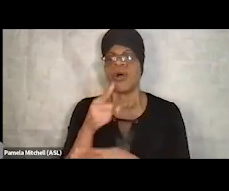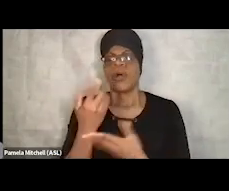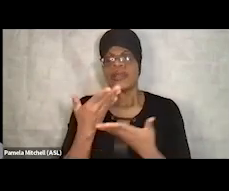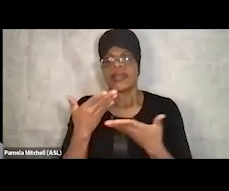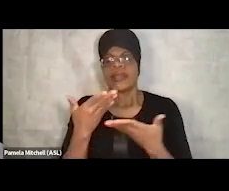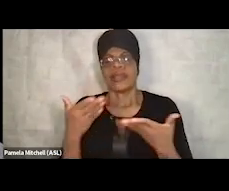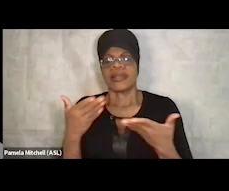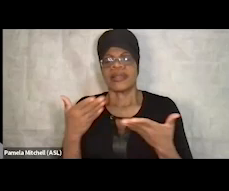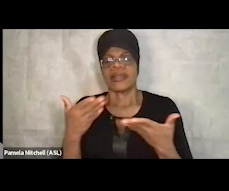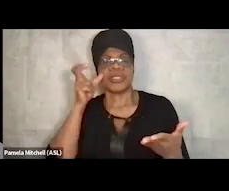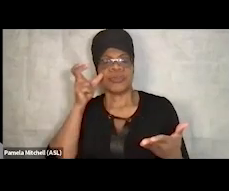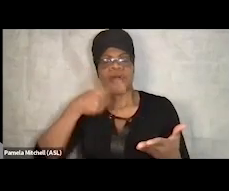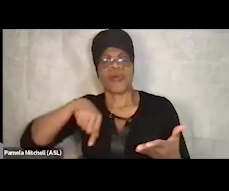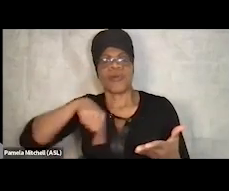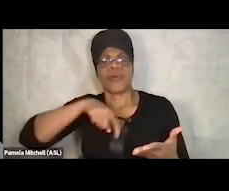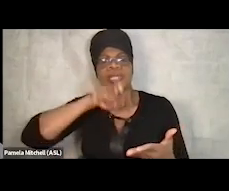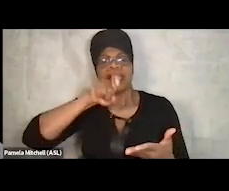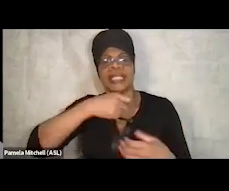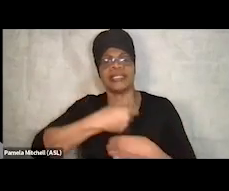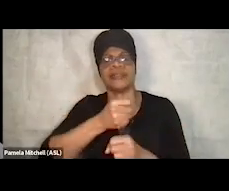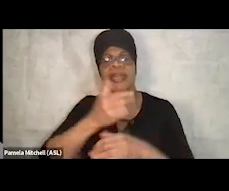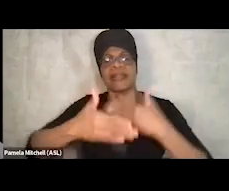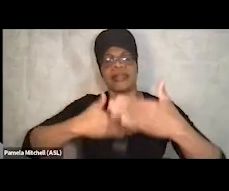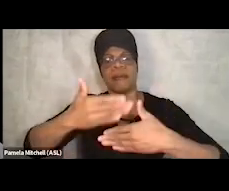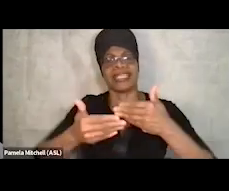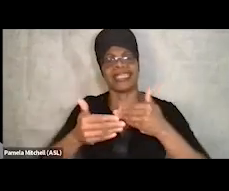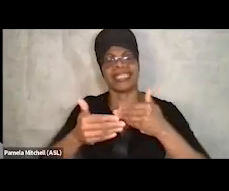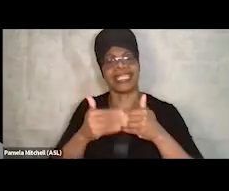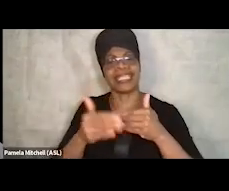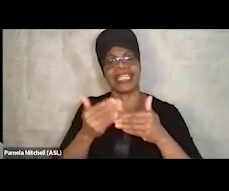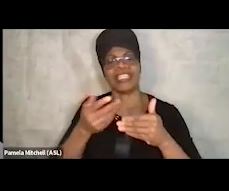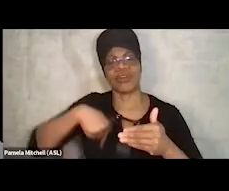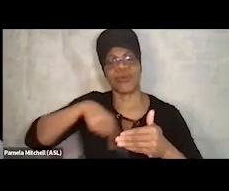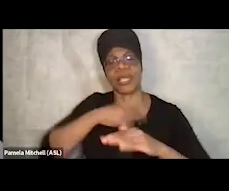we need to make a process easier so that we can generate referrals.